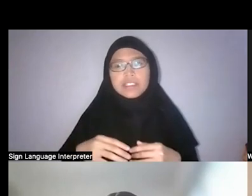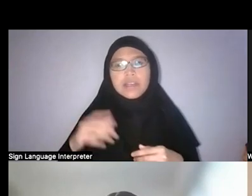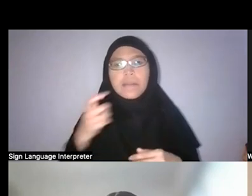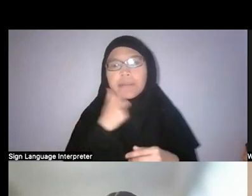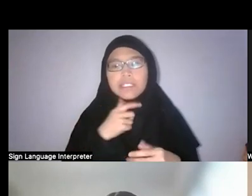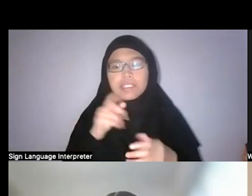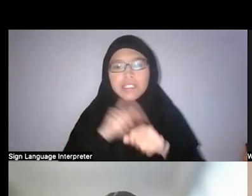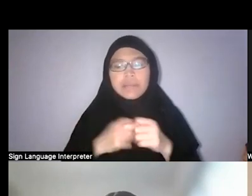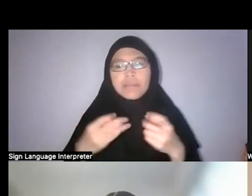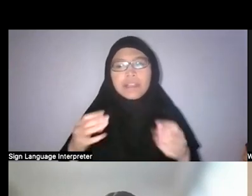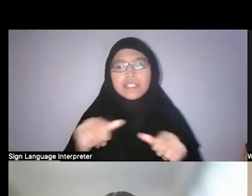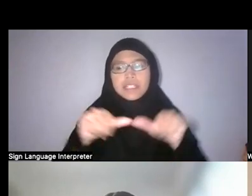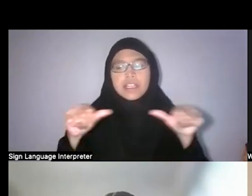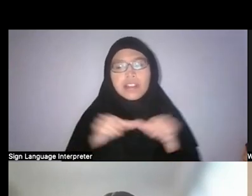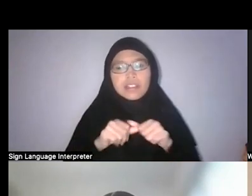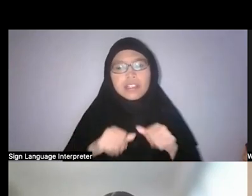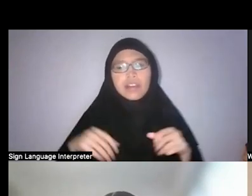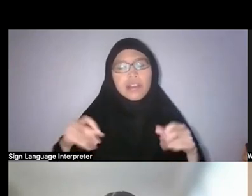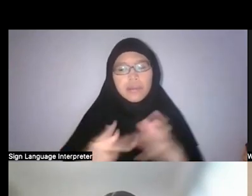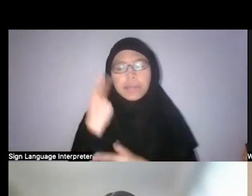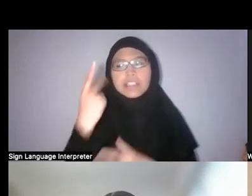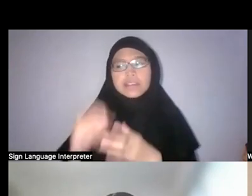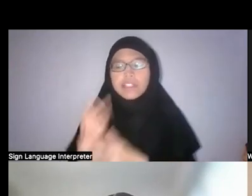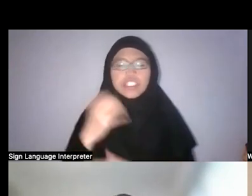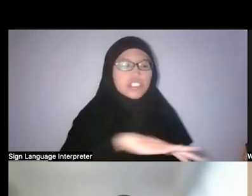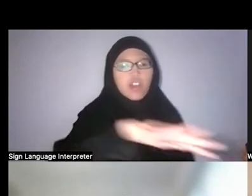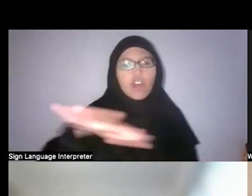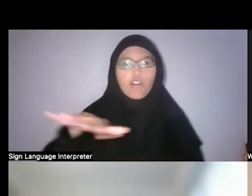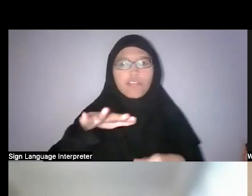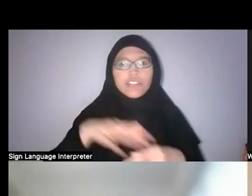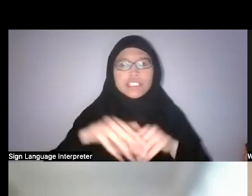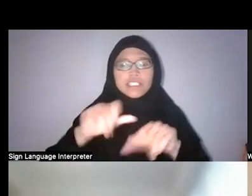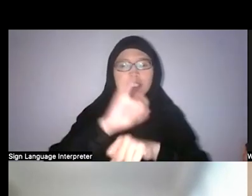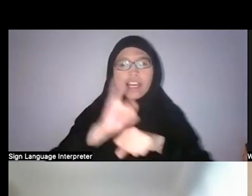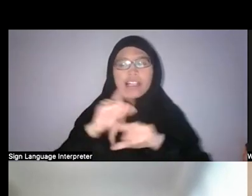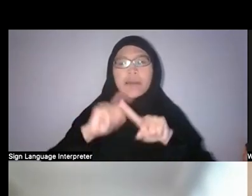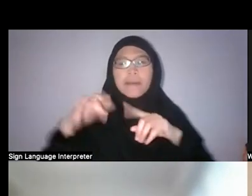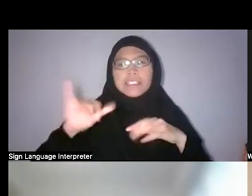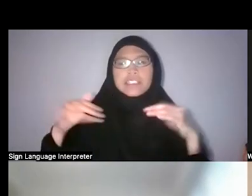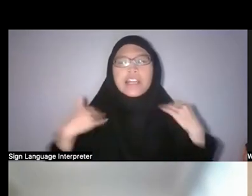I mean there were plantations all over the island, but there were still pockets of communities